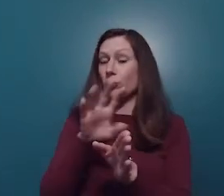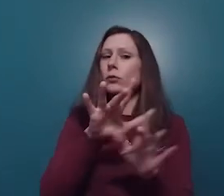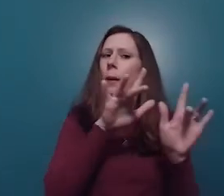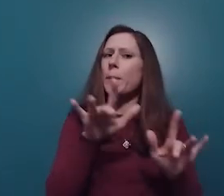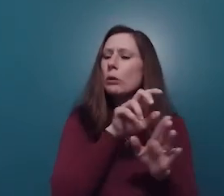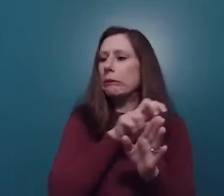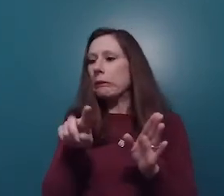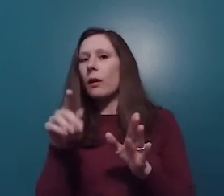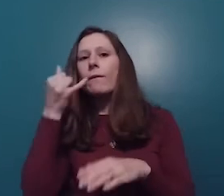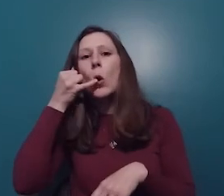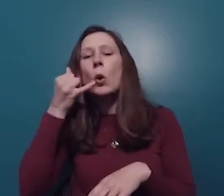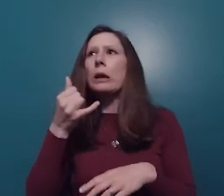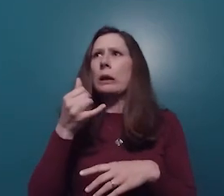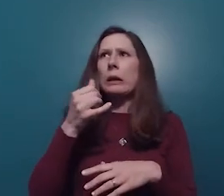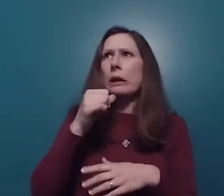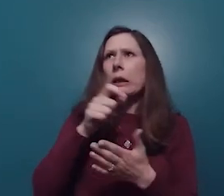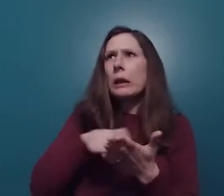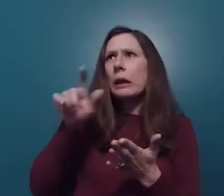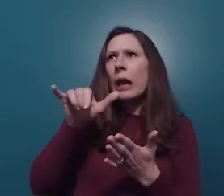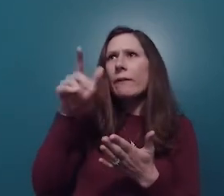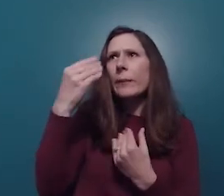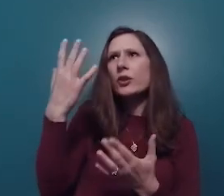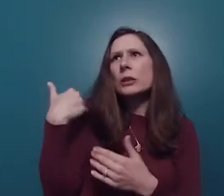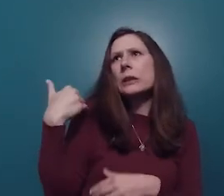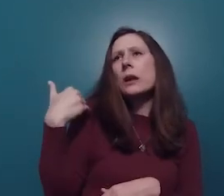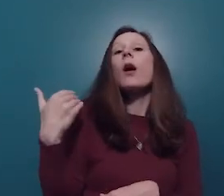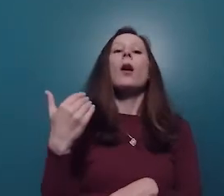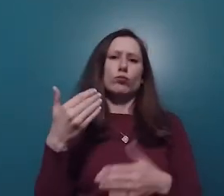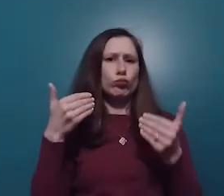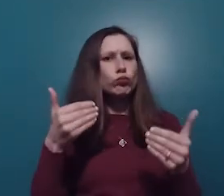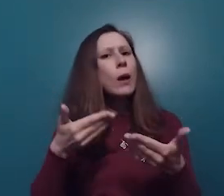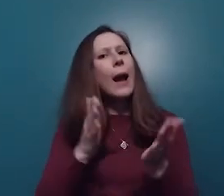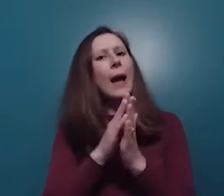you would like to switch from your computer to your phone and you didn't write that info down, that's fine. Just go